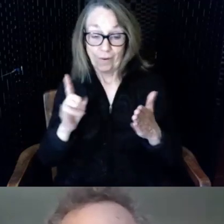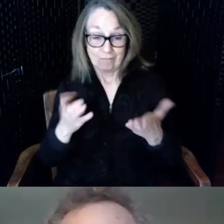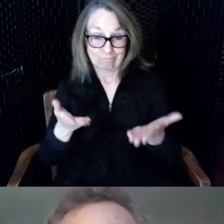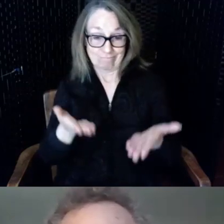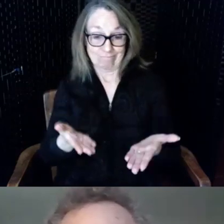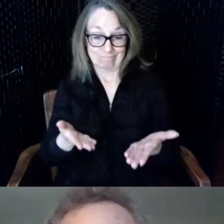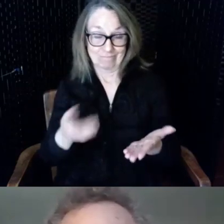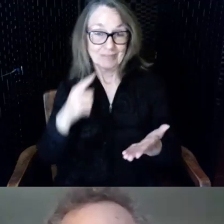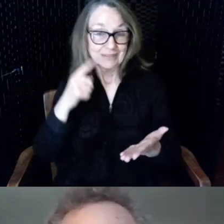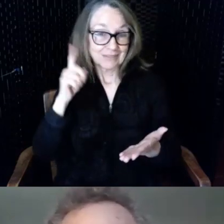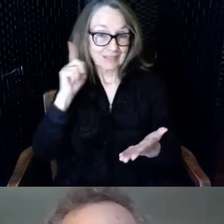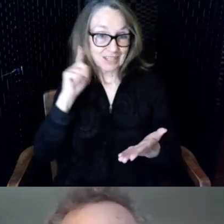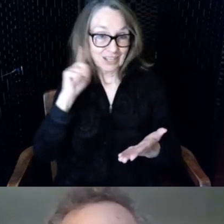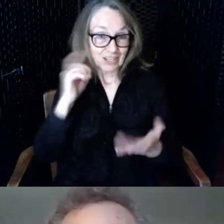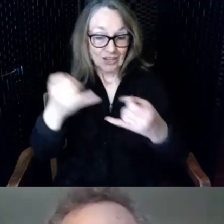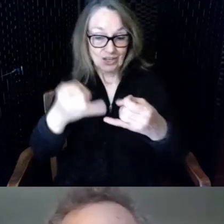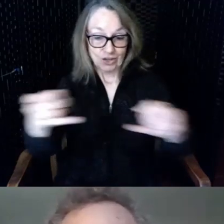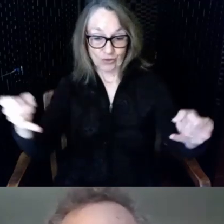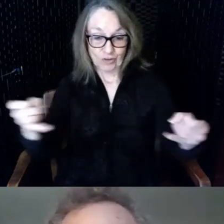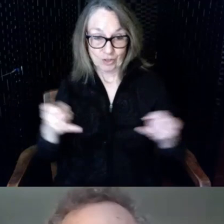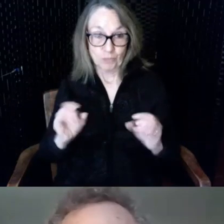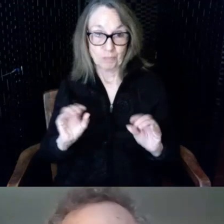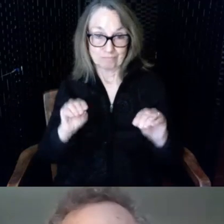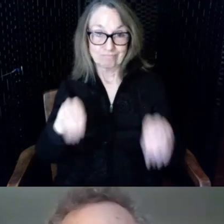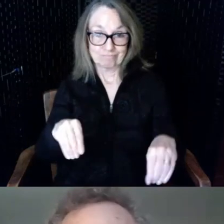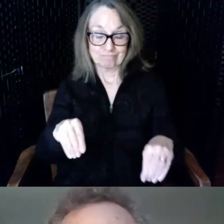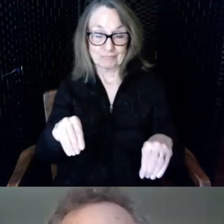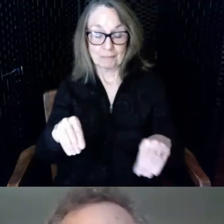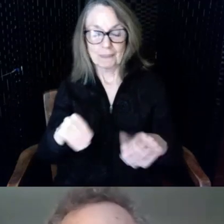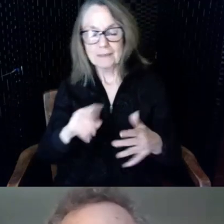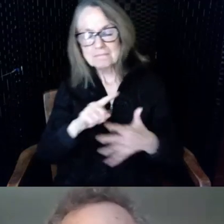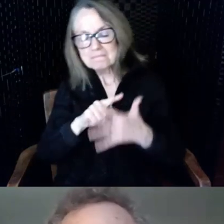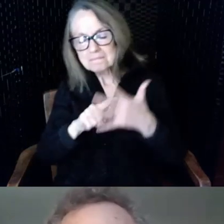fall into several categories educational programs such as